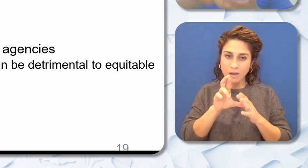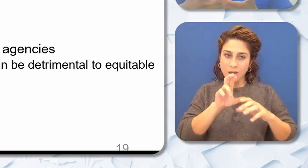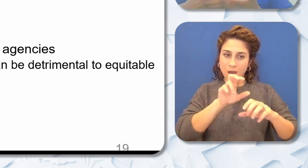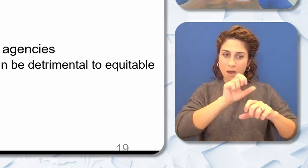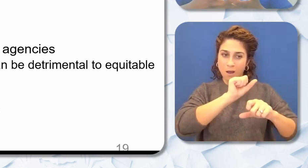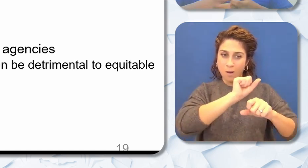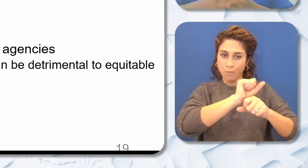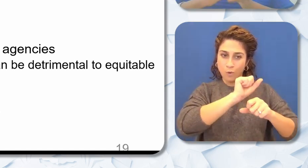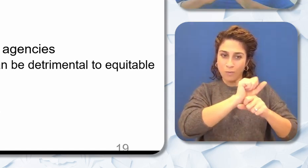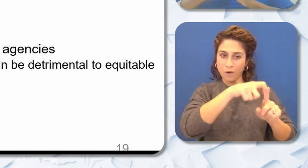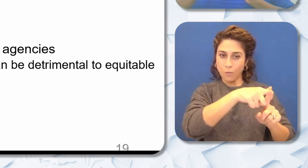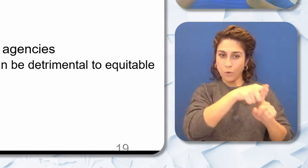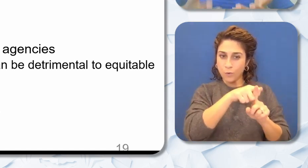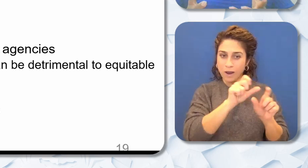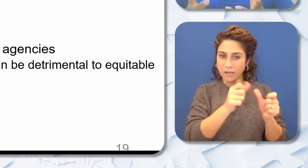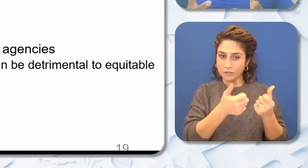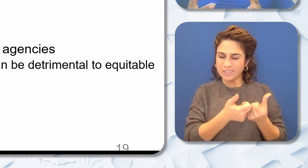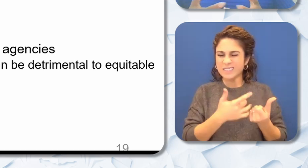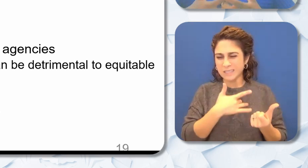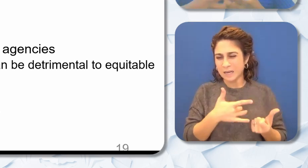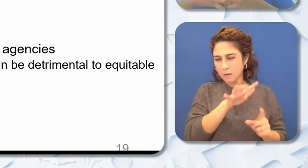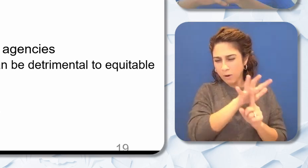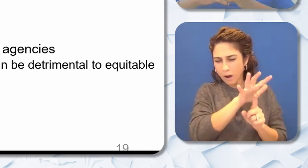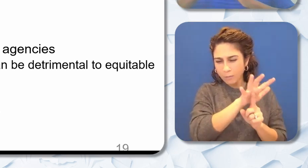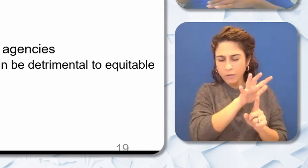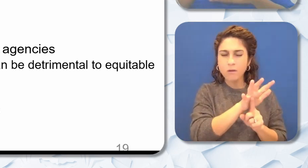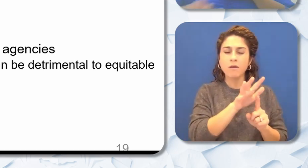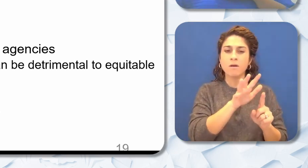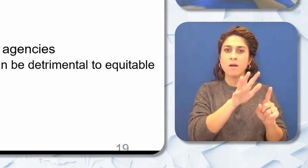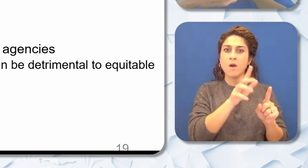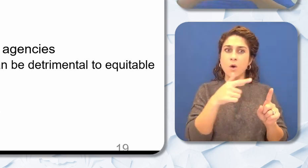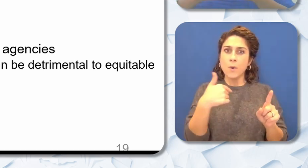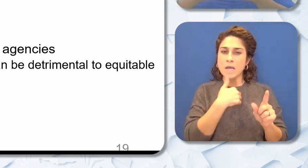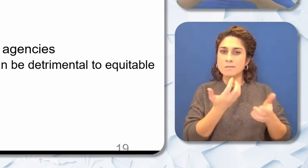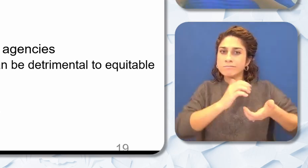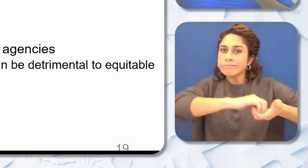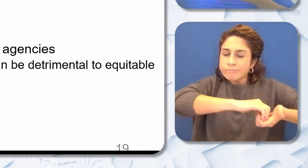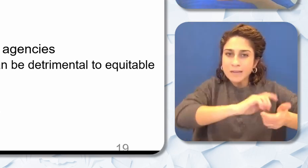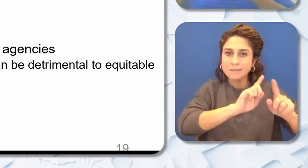popular way to go. You have a lot of different organizations that you can funnel your job to you